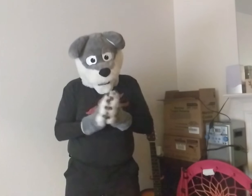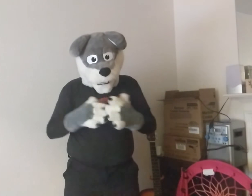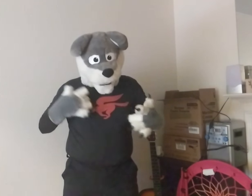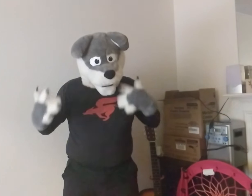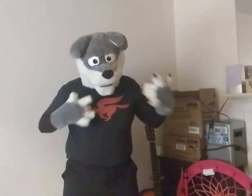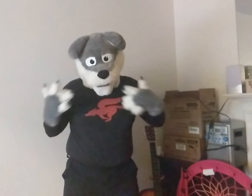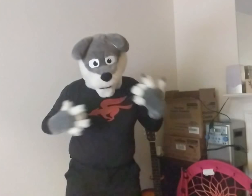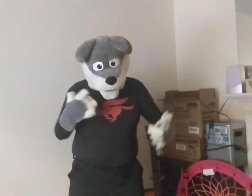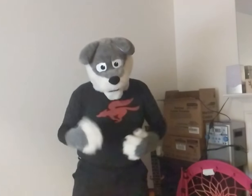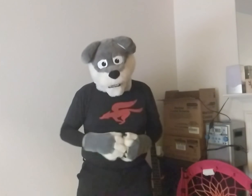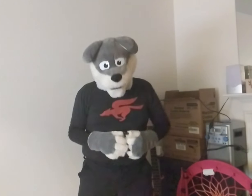So excited!